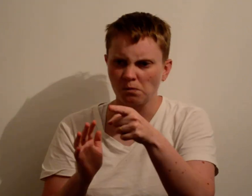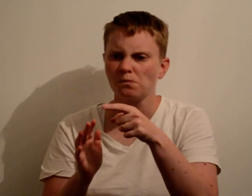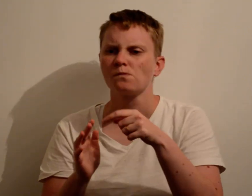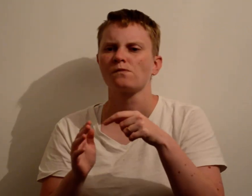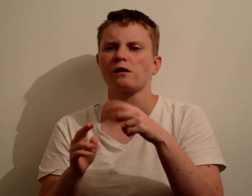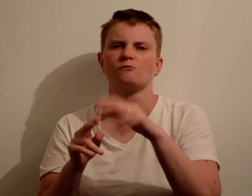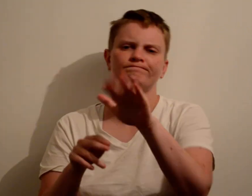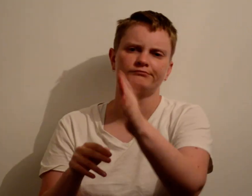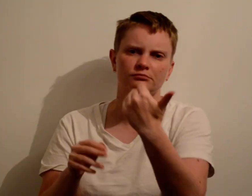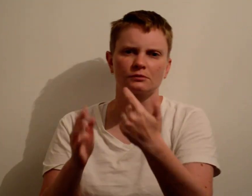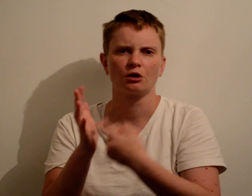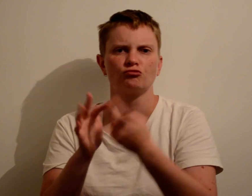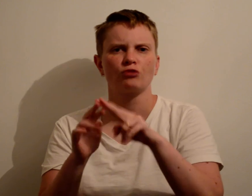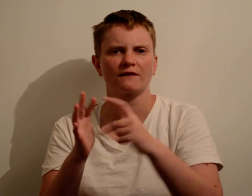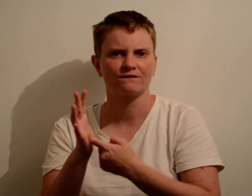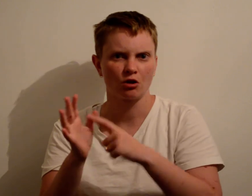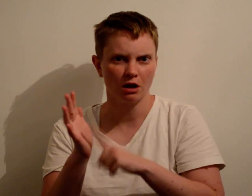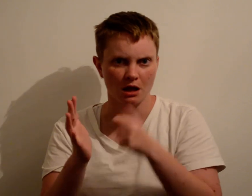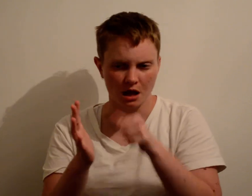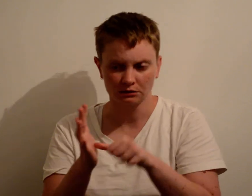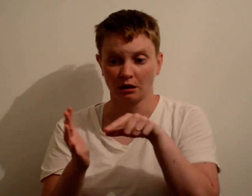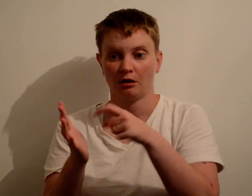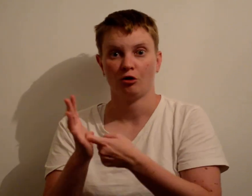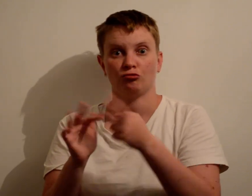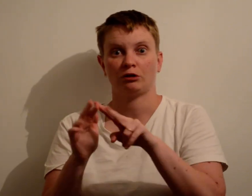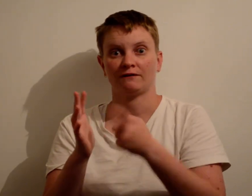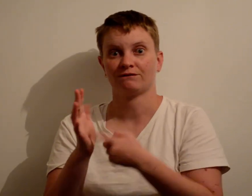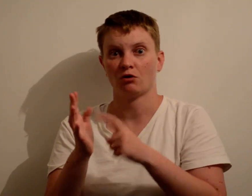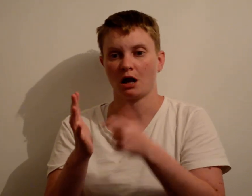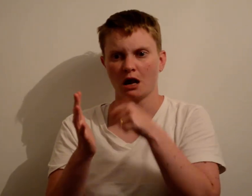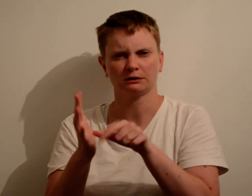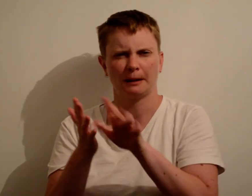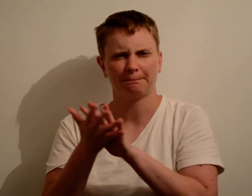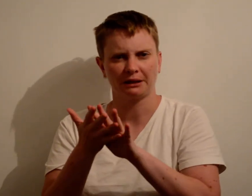and requested for a referral letter. What is a referral letter?